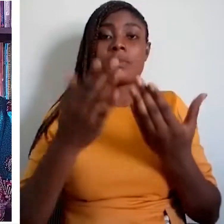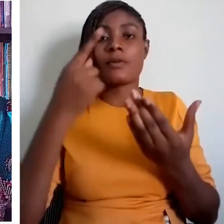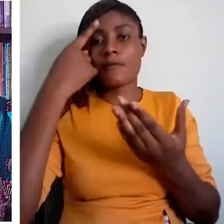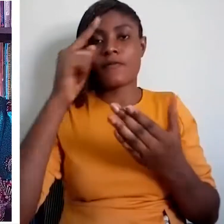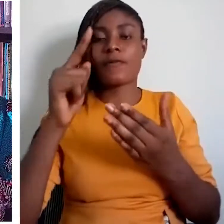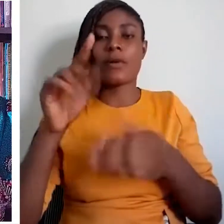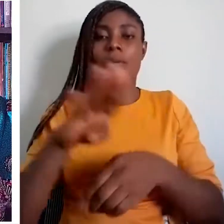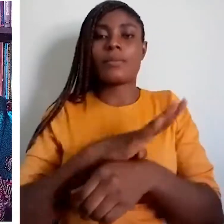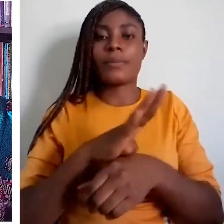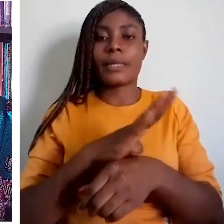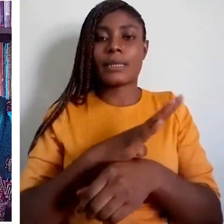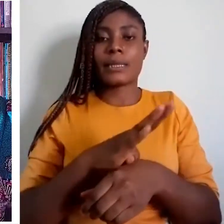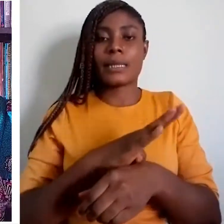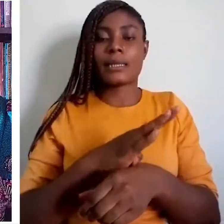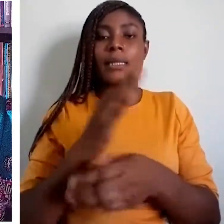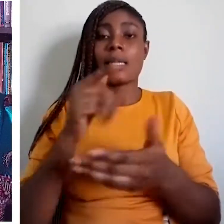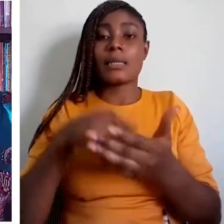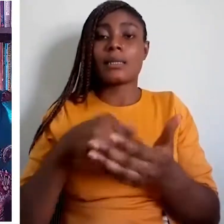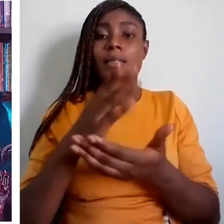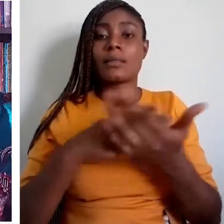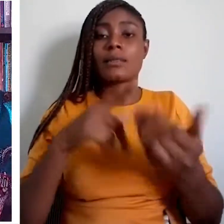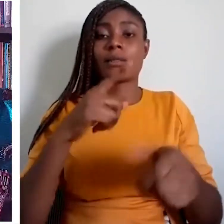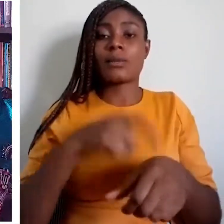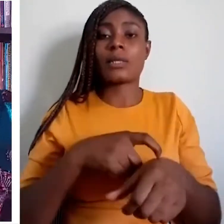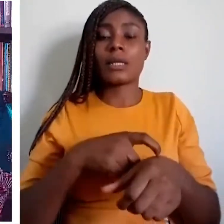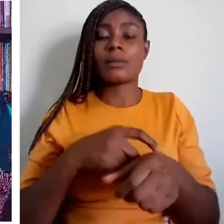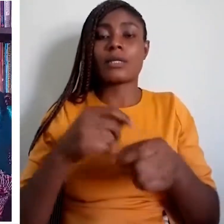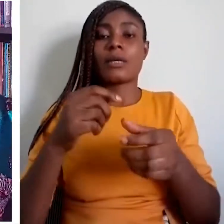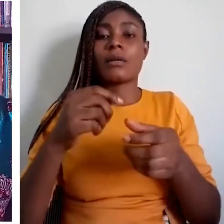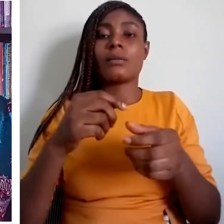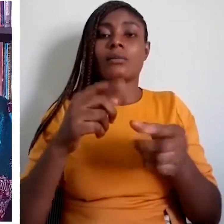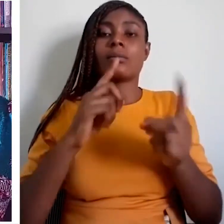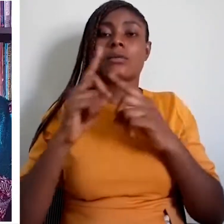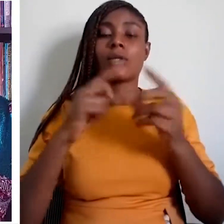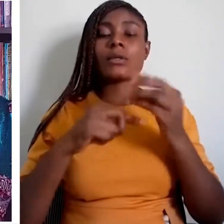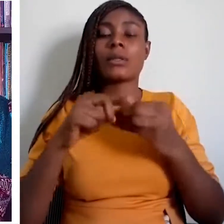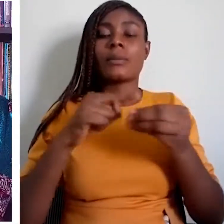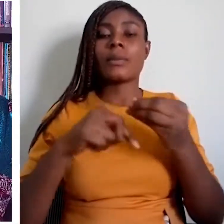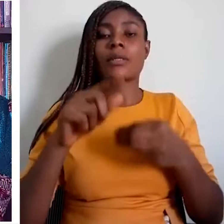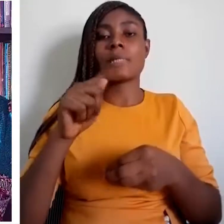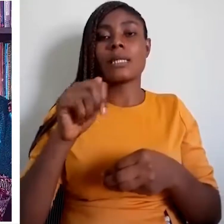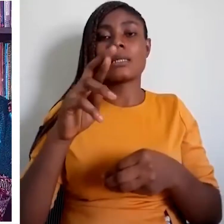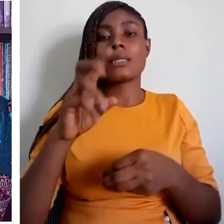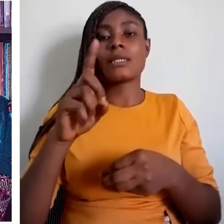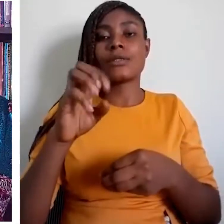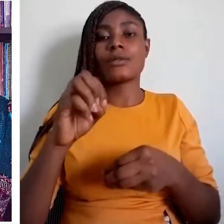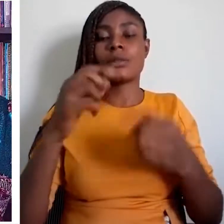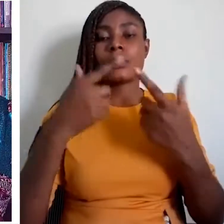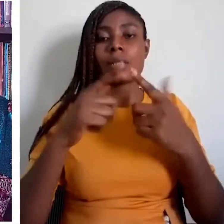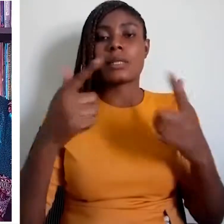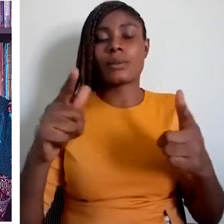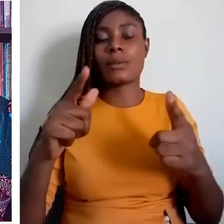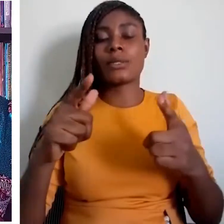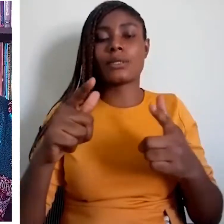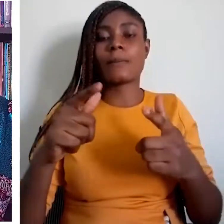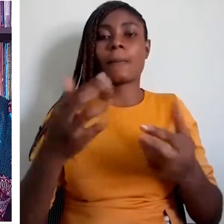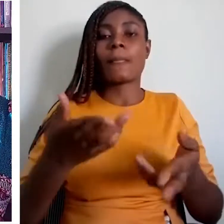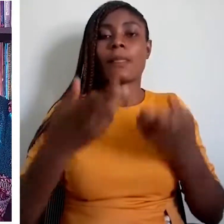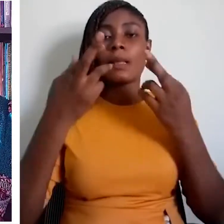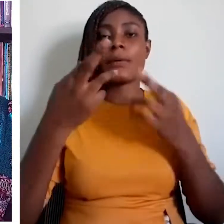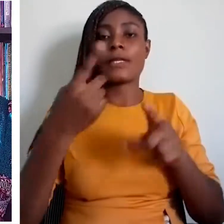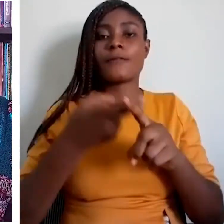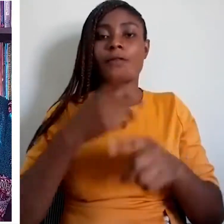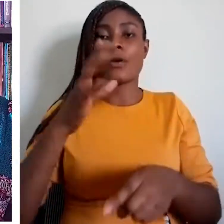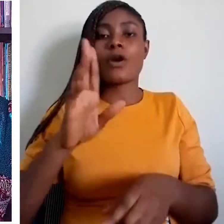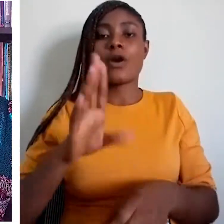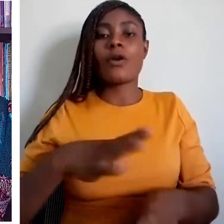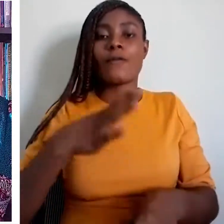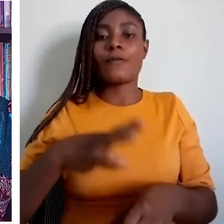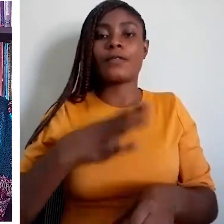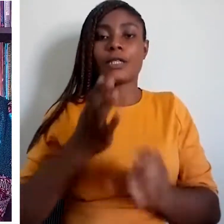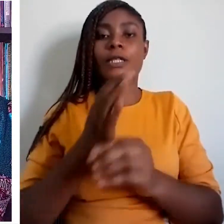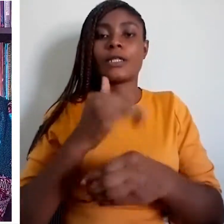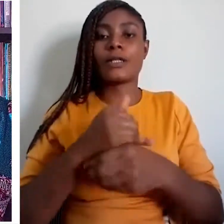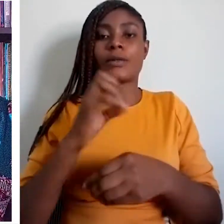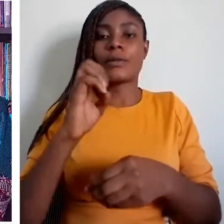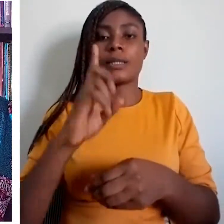etc.), Spanish (spoken in North Morocco, Equatorial Guinea, etc.) and Portuguese (spoken in Angola,